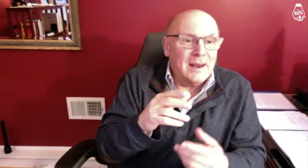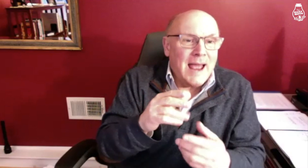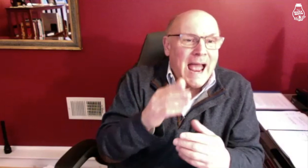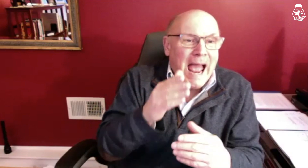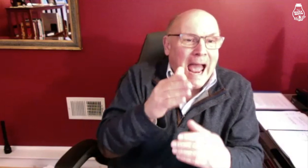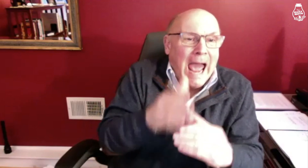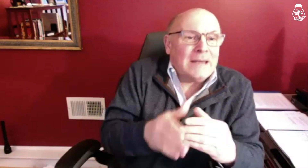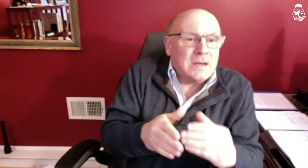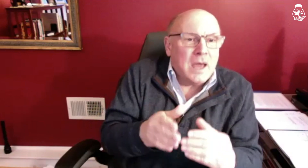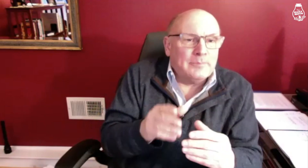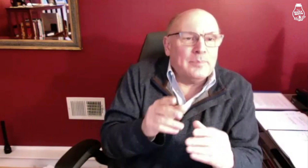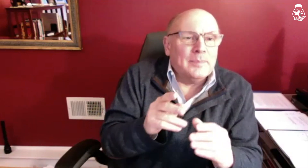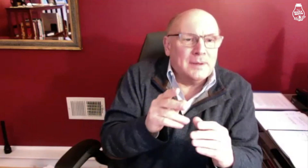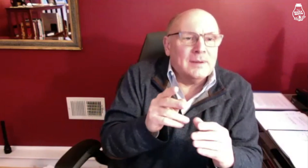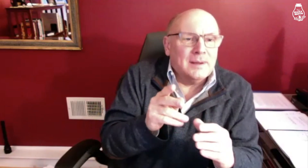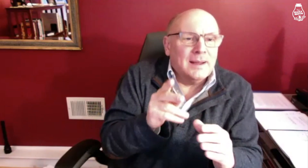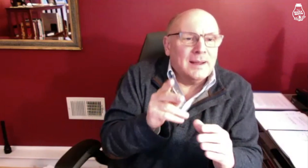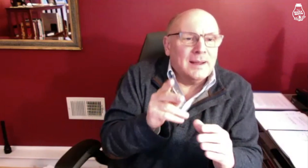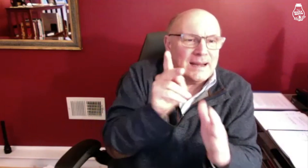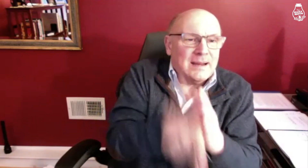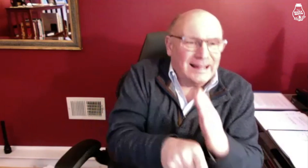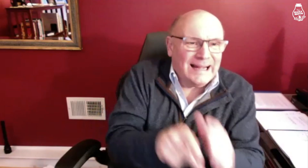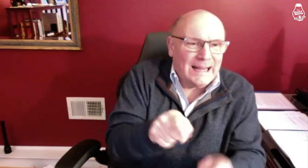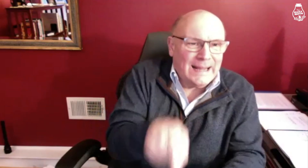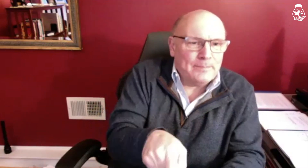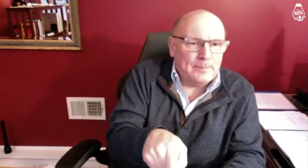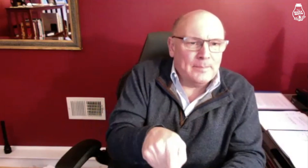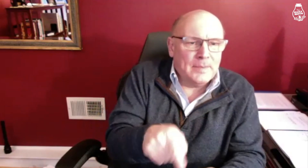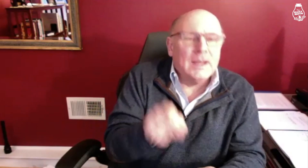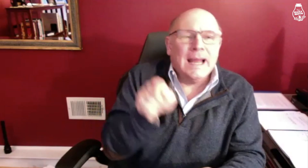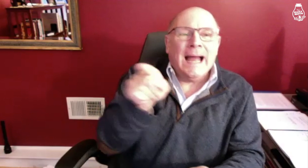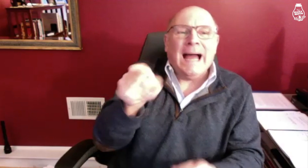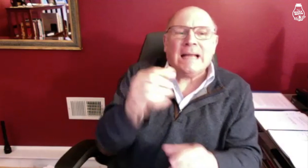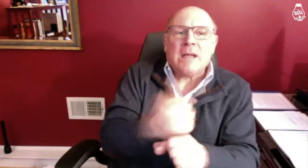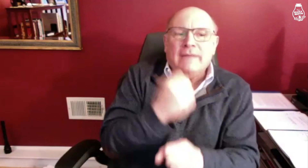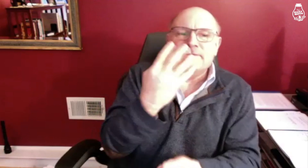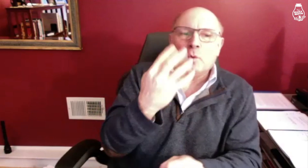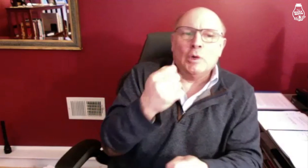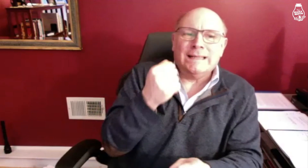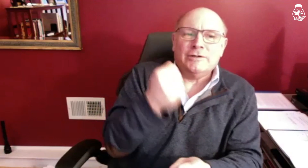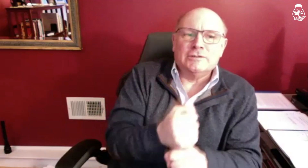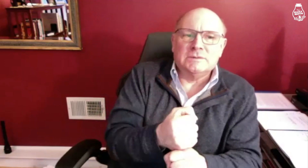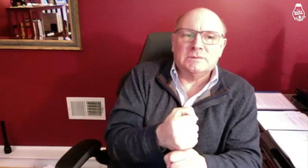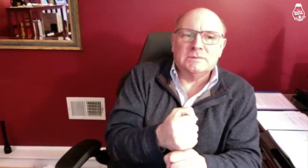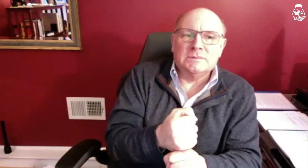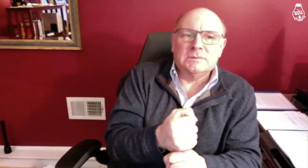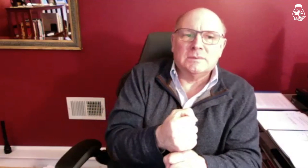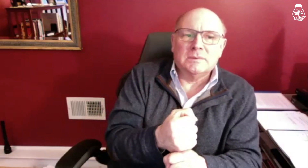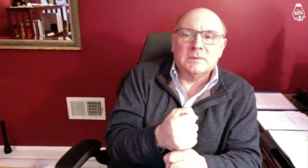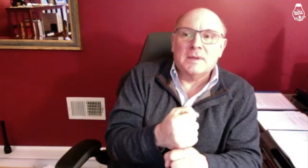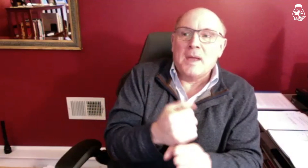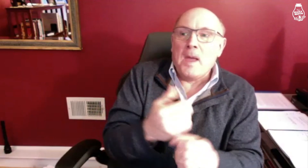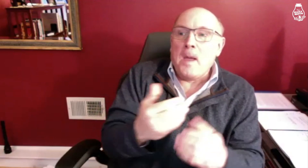It ended up killing him. He got four years.